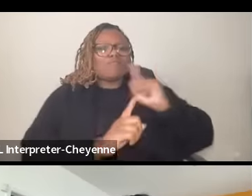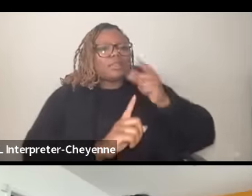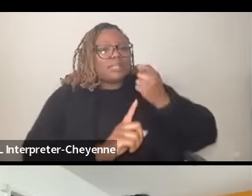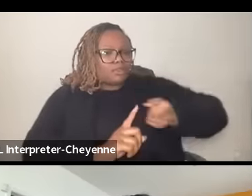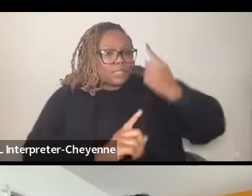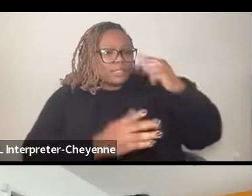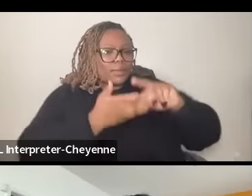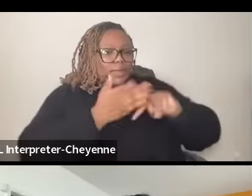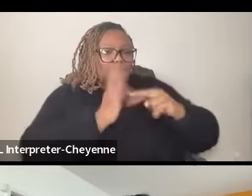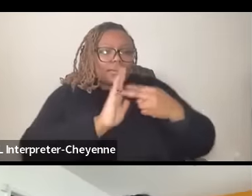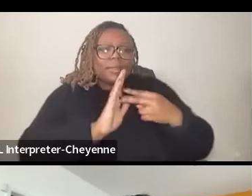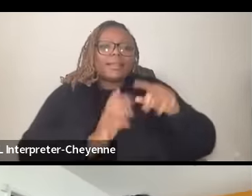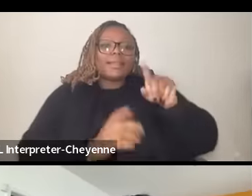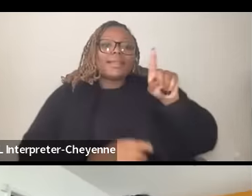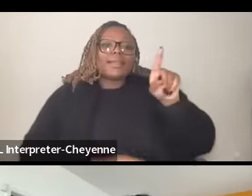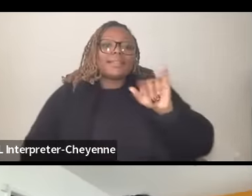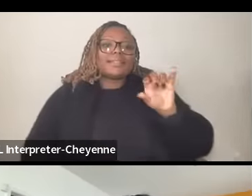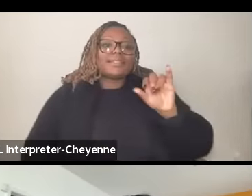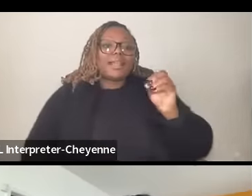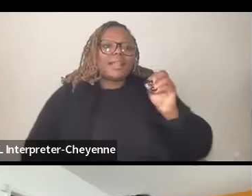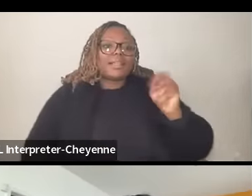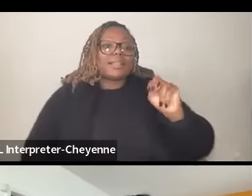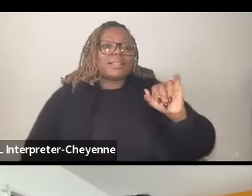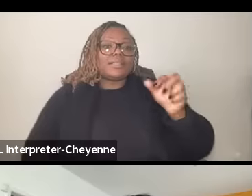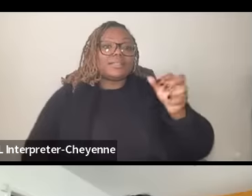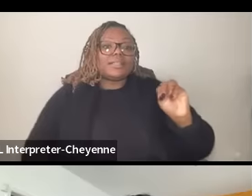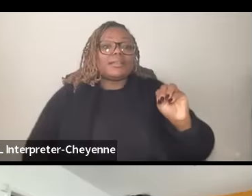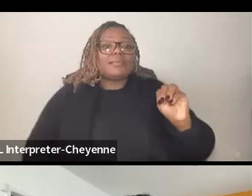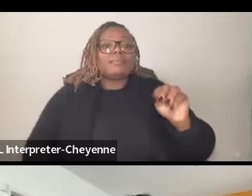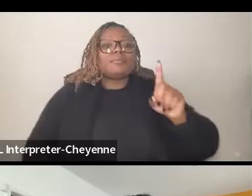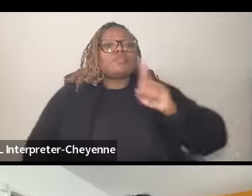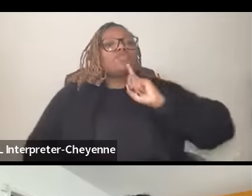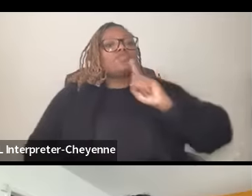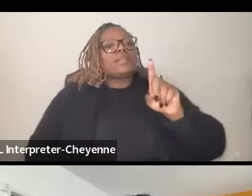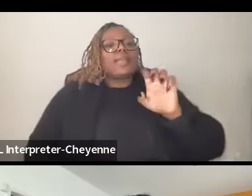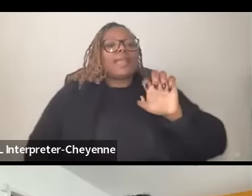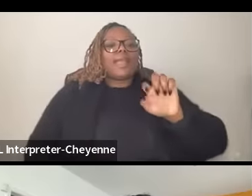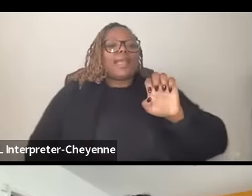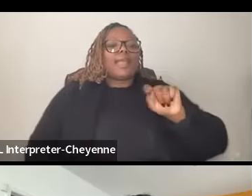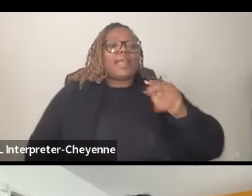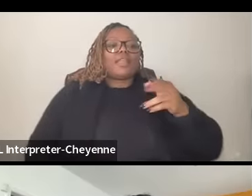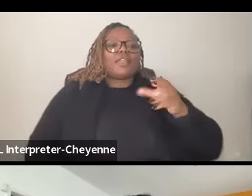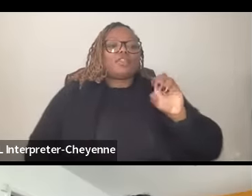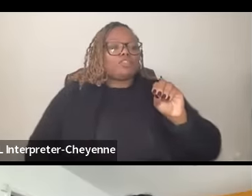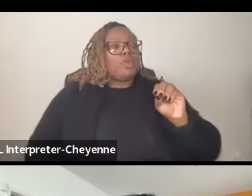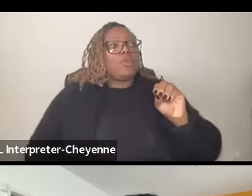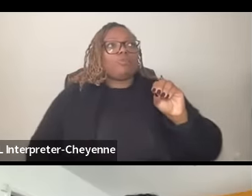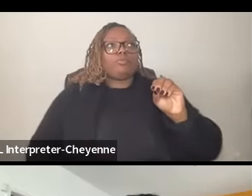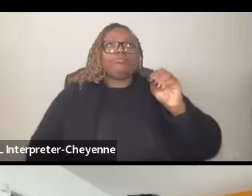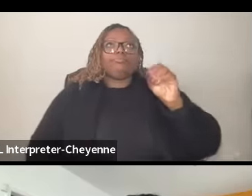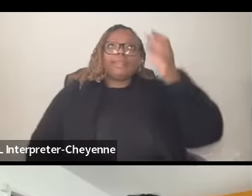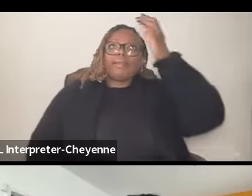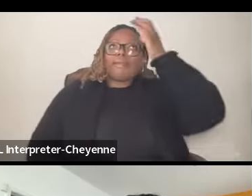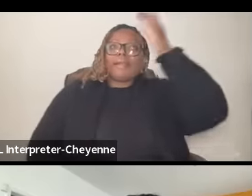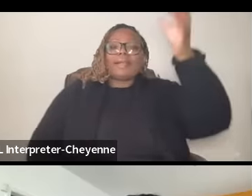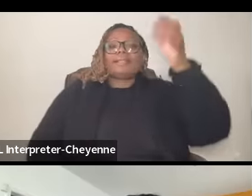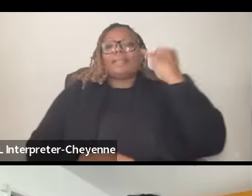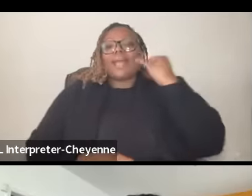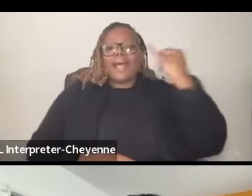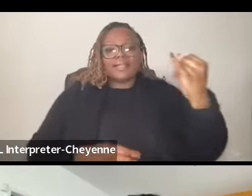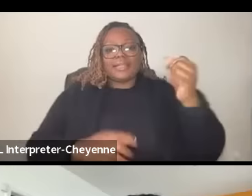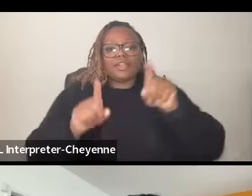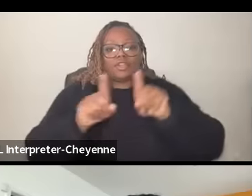is a um ethnos Centrist ethnos supremacist ideology the idea and it is also a white